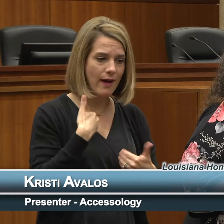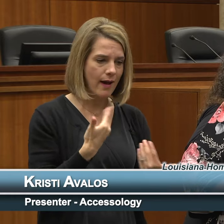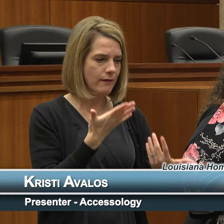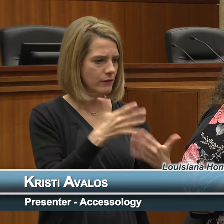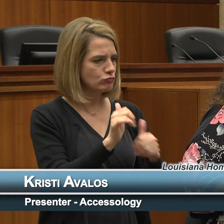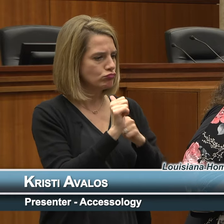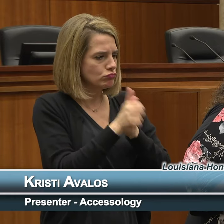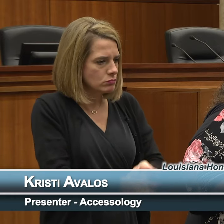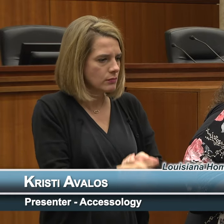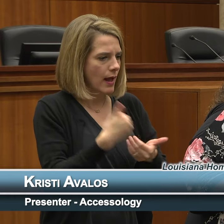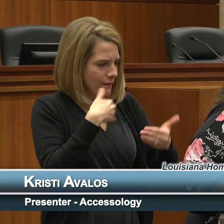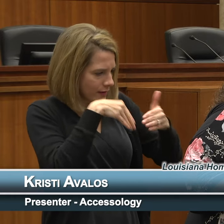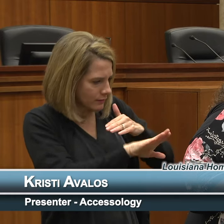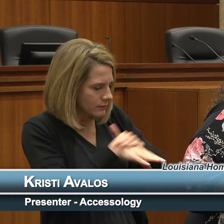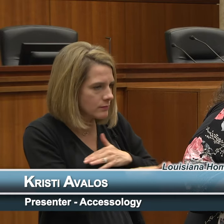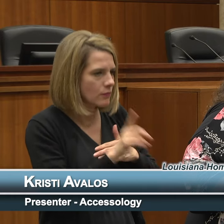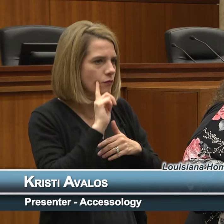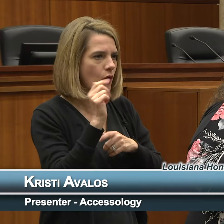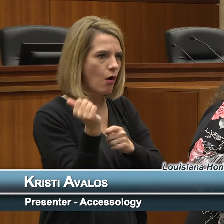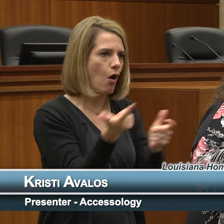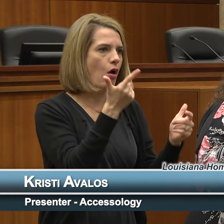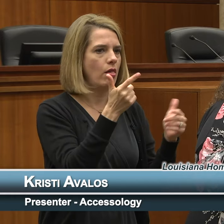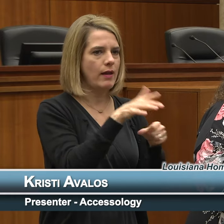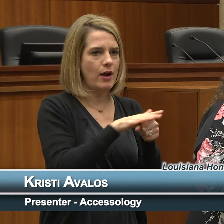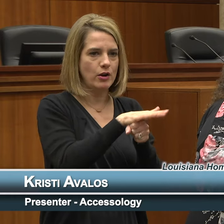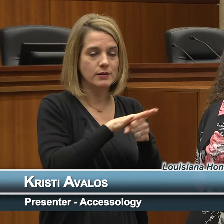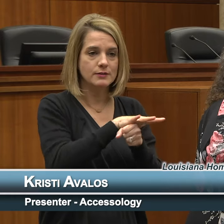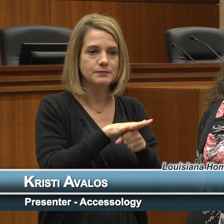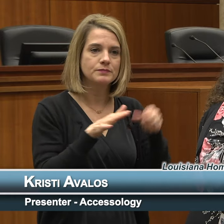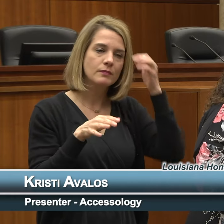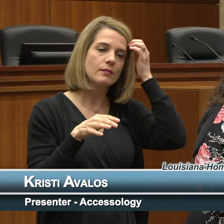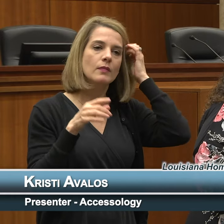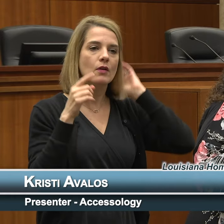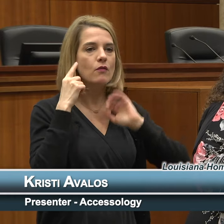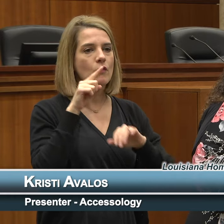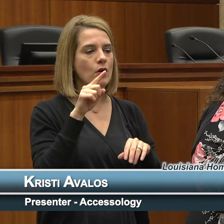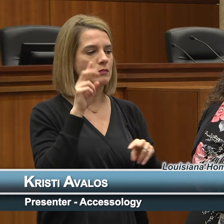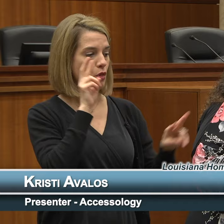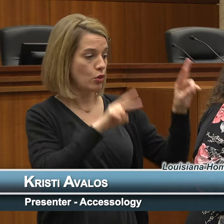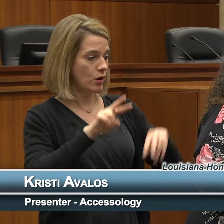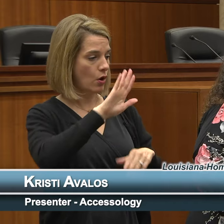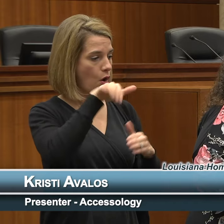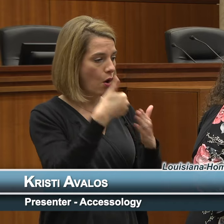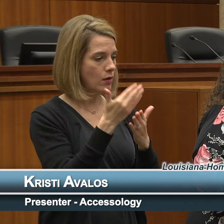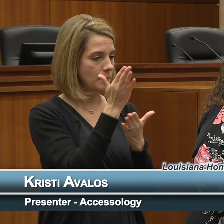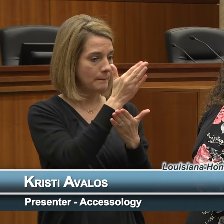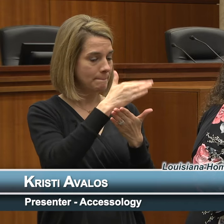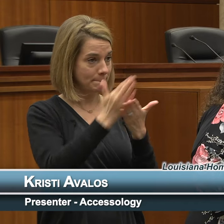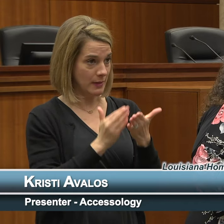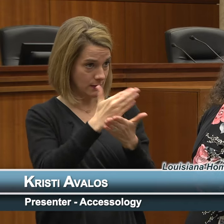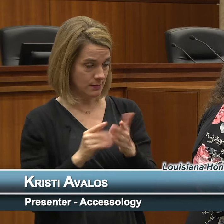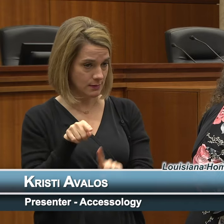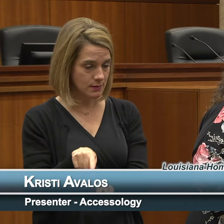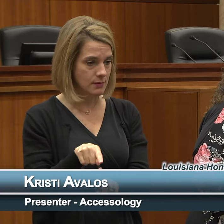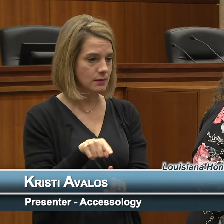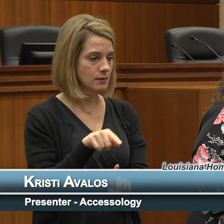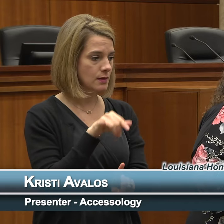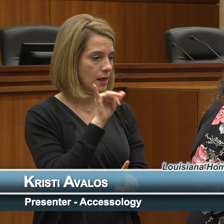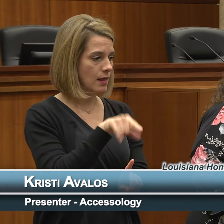in every area. Looking at all of those pieces was referred to in the law